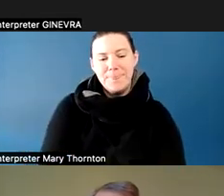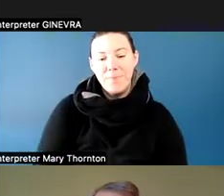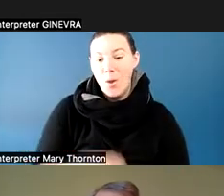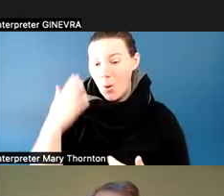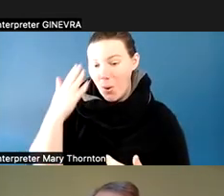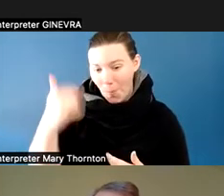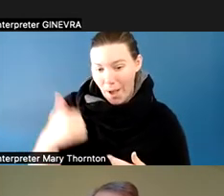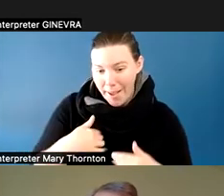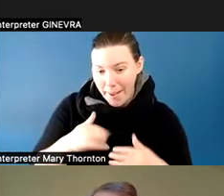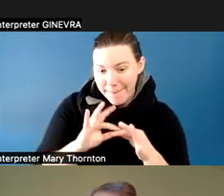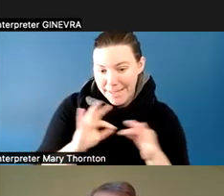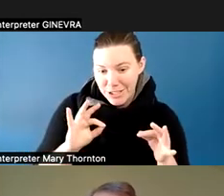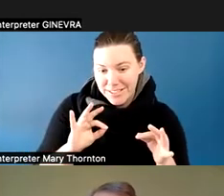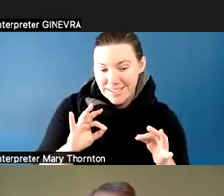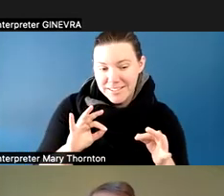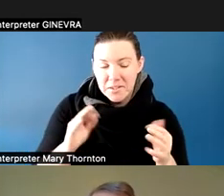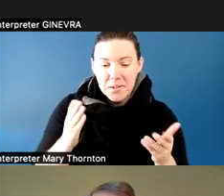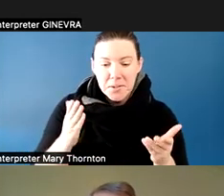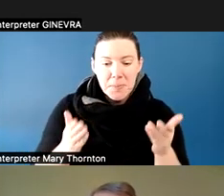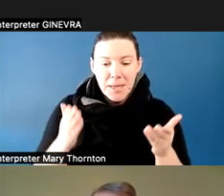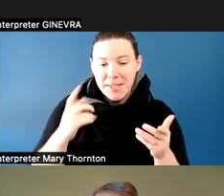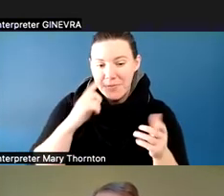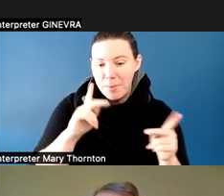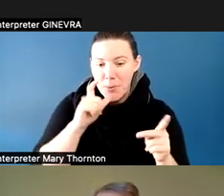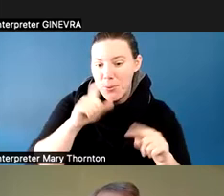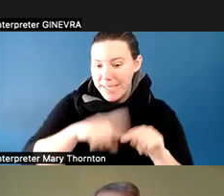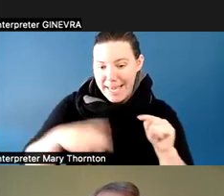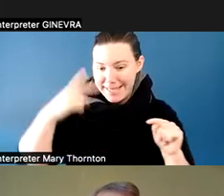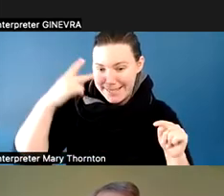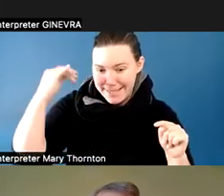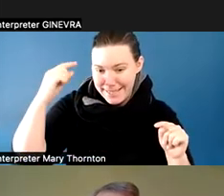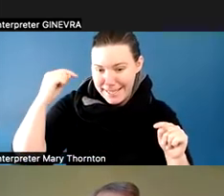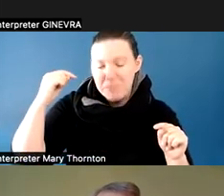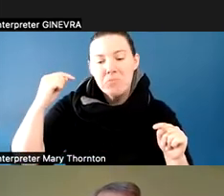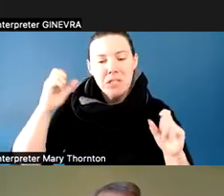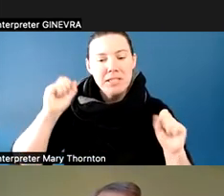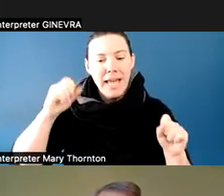one is just so maybe people who can't see it know what we're looking at, but also, I wanted to talk to someone